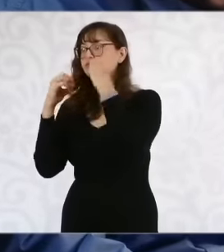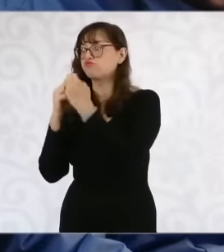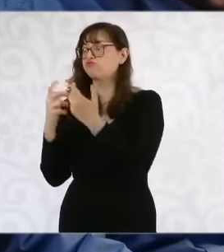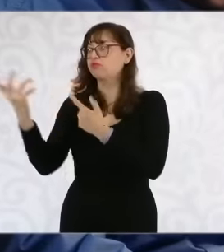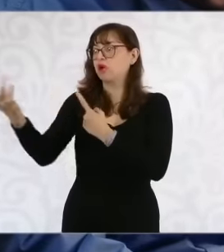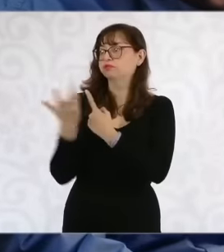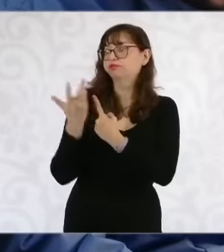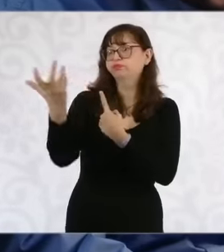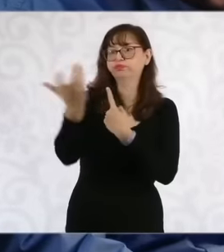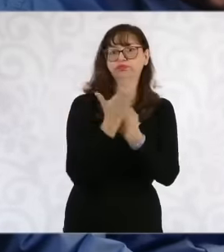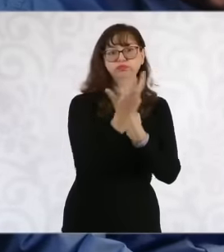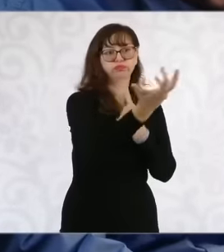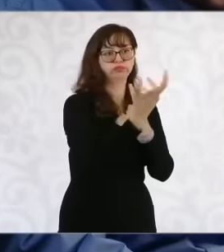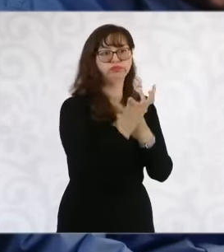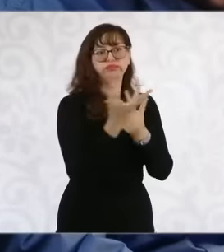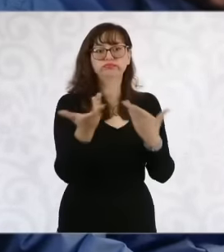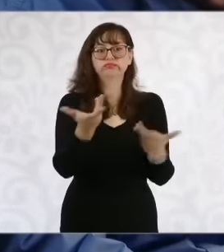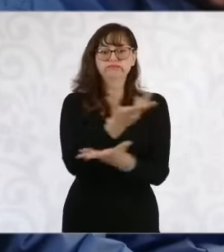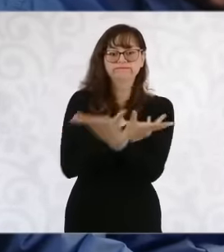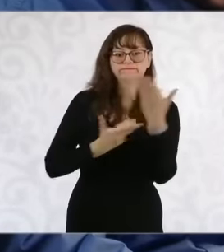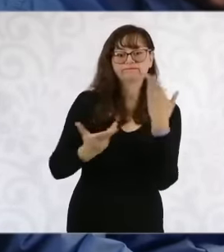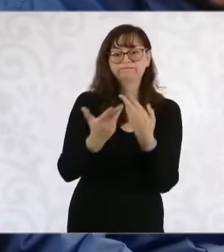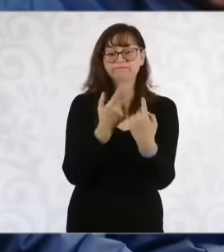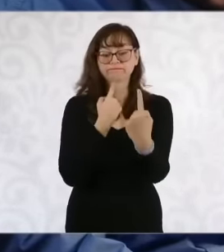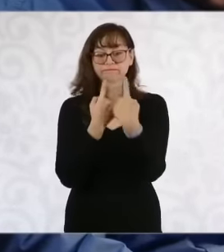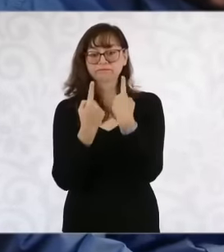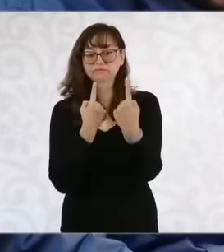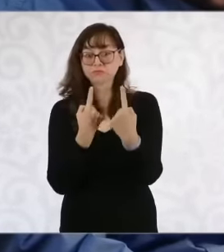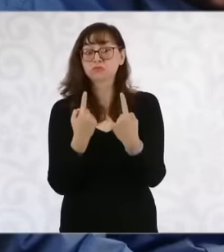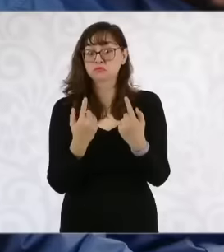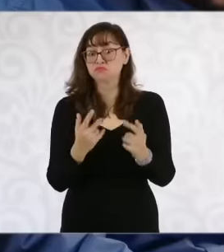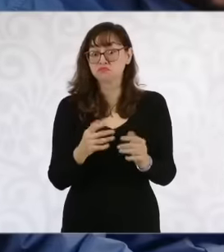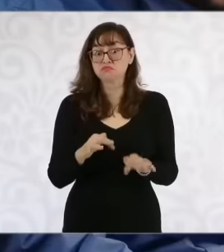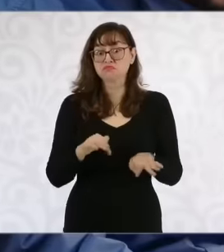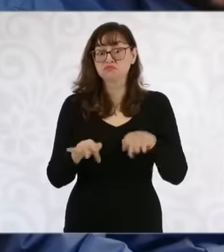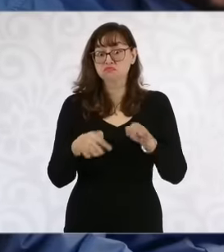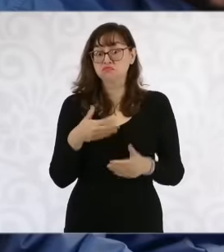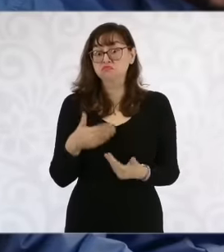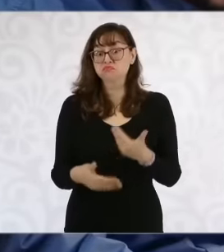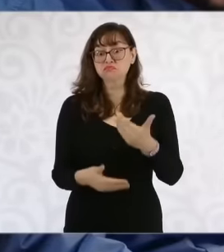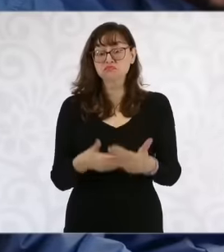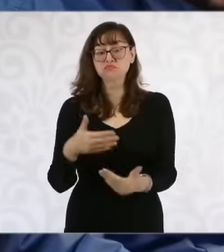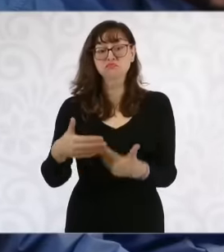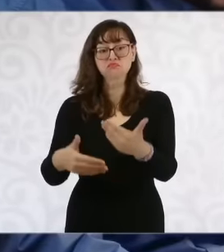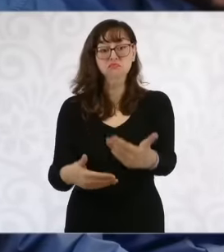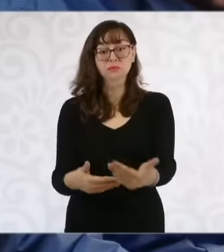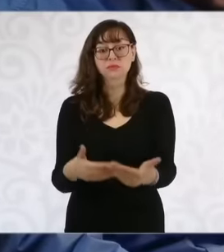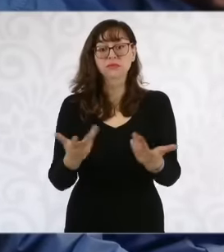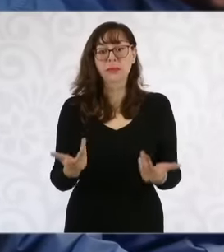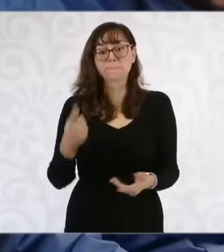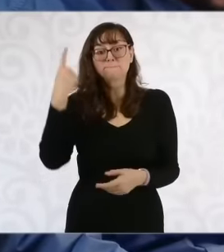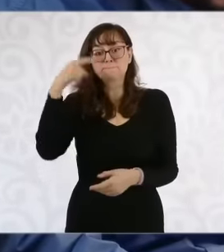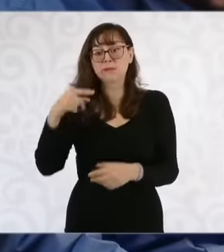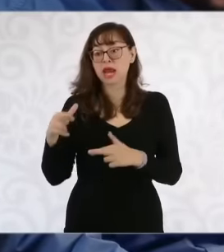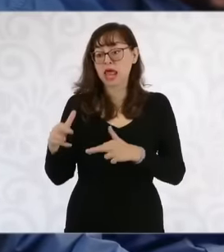with the secretary, a lot of progress was made, especially in saving the Horcones River